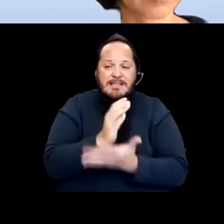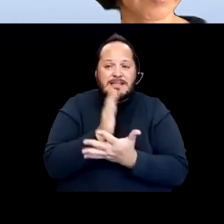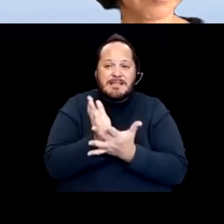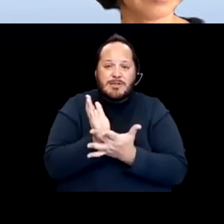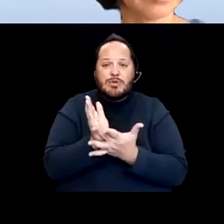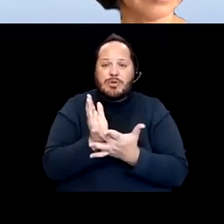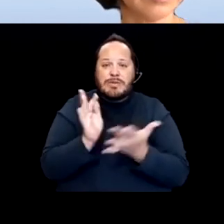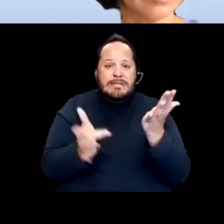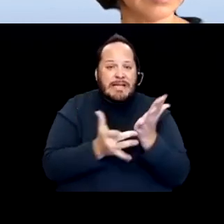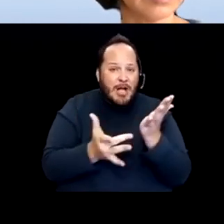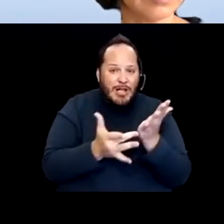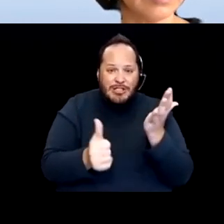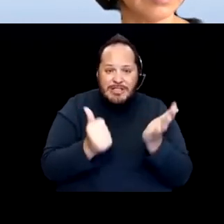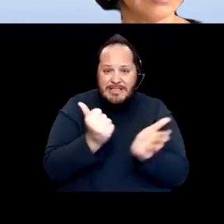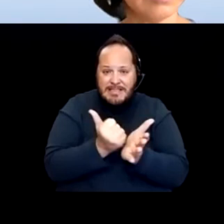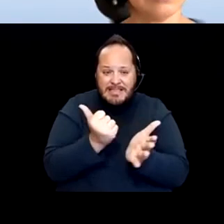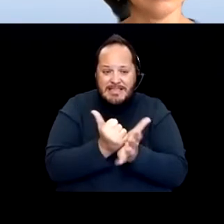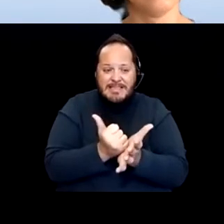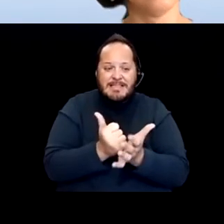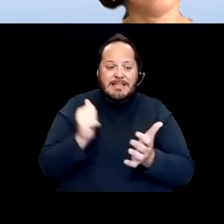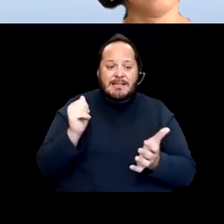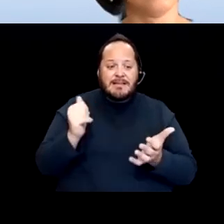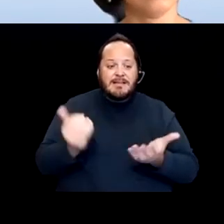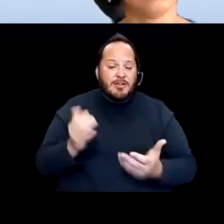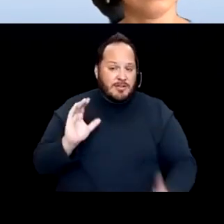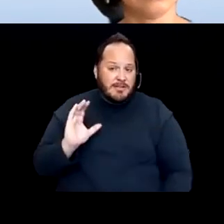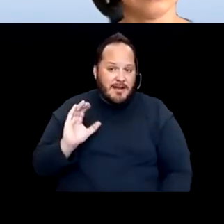technology assistance CFILC we were very fortunate